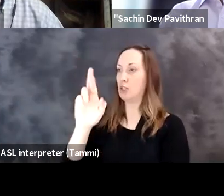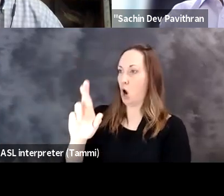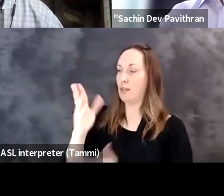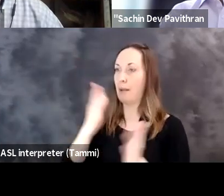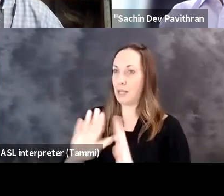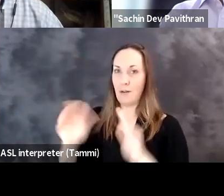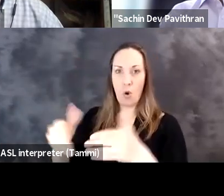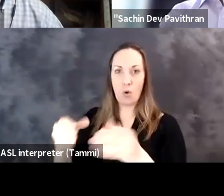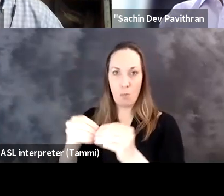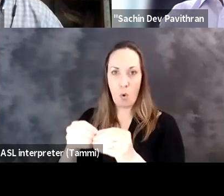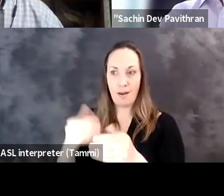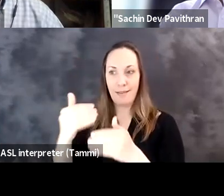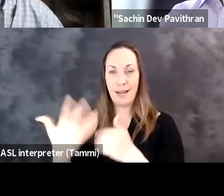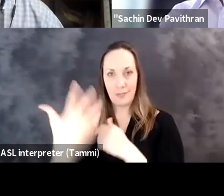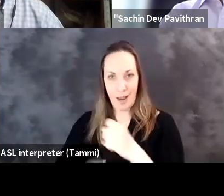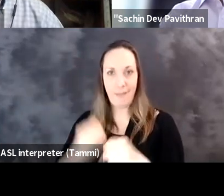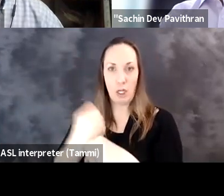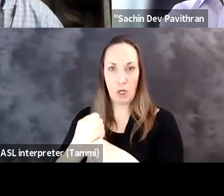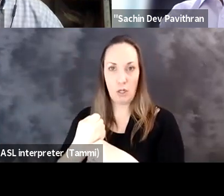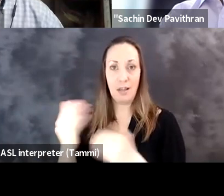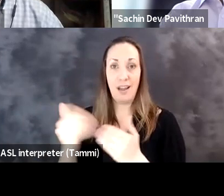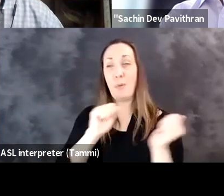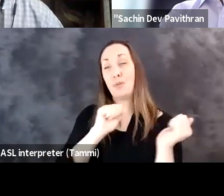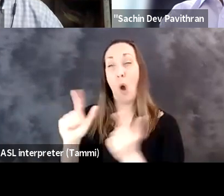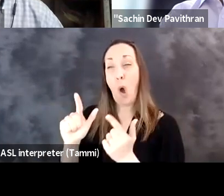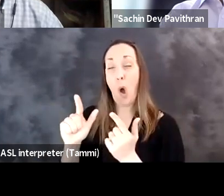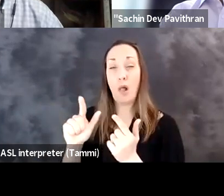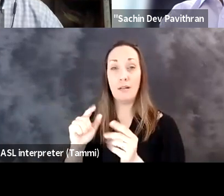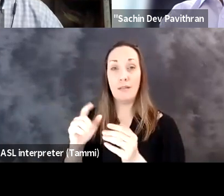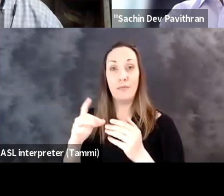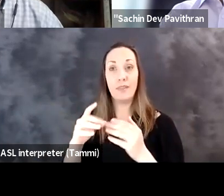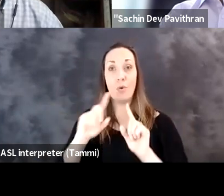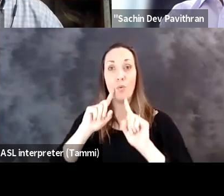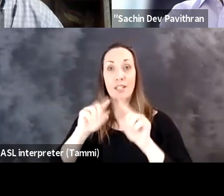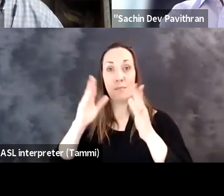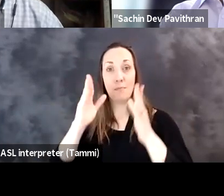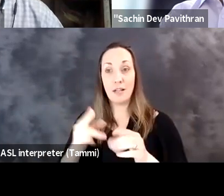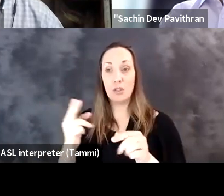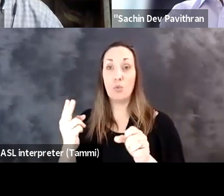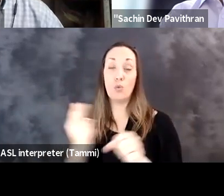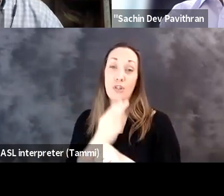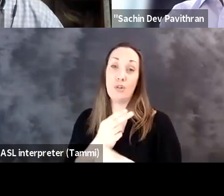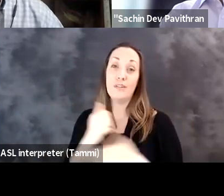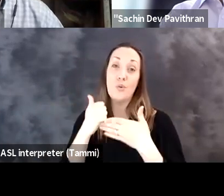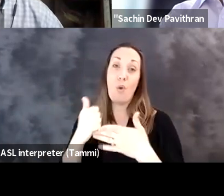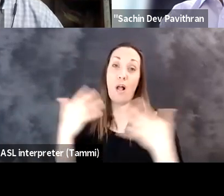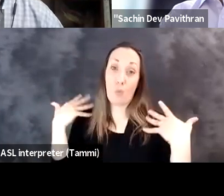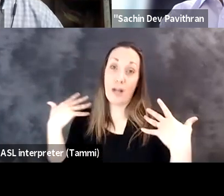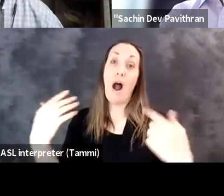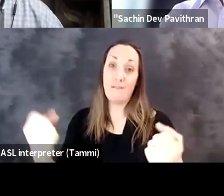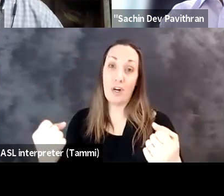about XR no longer and they plan to spend more on it in the next five years. And almost all of the respondents said they're going to use it to help recover